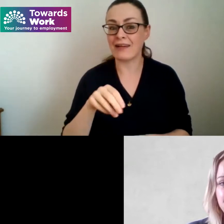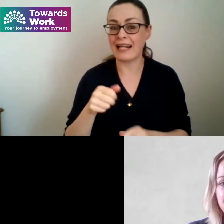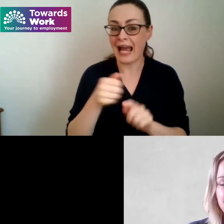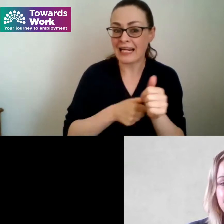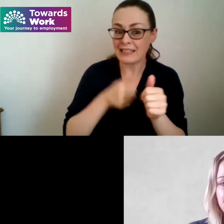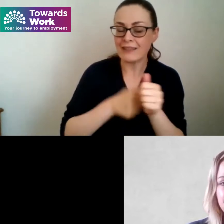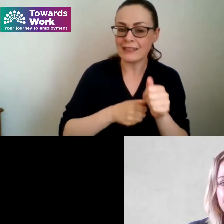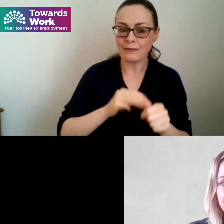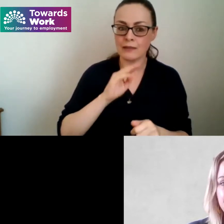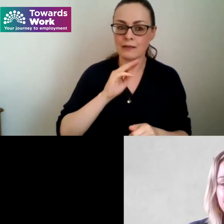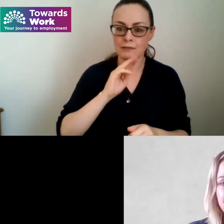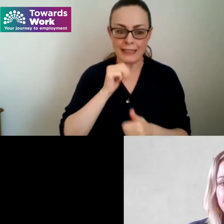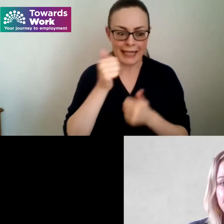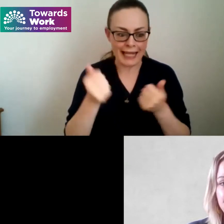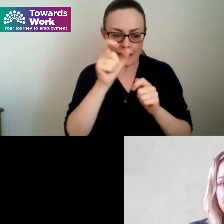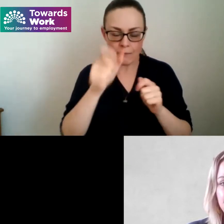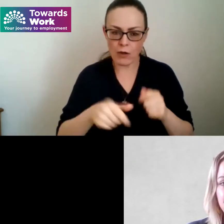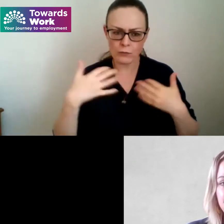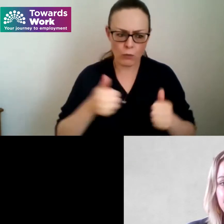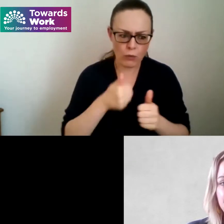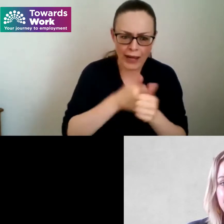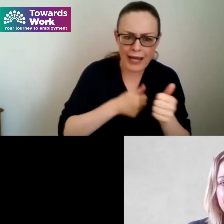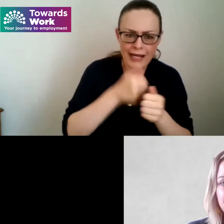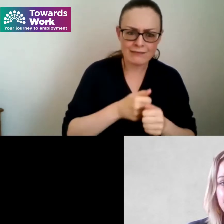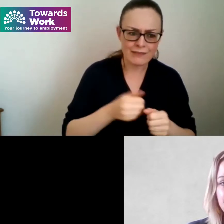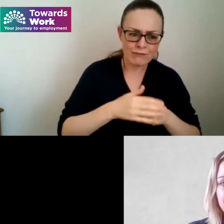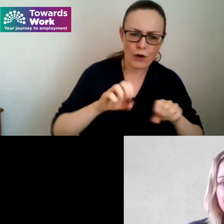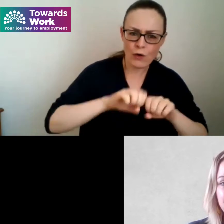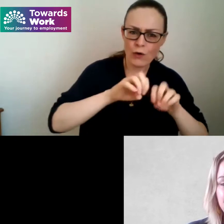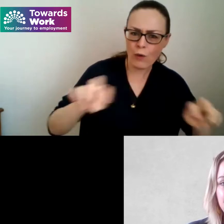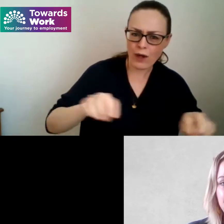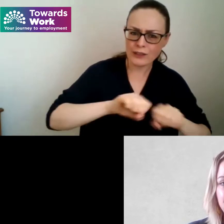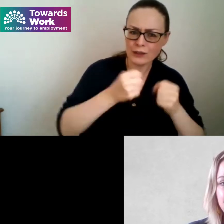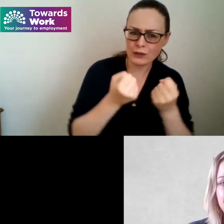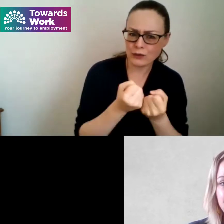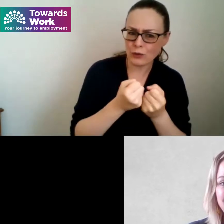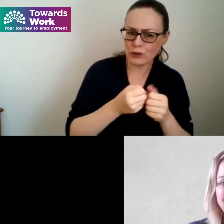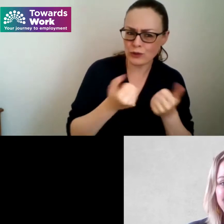of activism in the field of equality and social justice we're absolutely delighted to have her